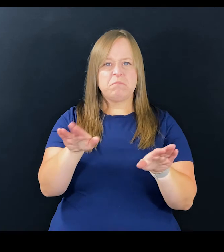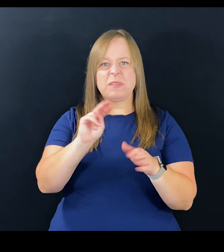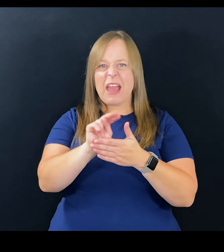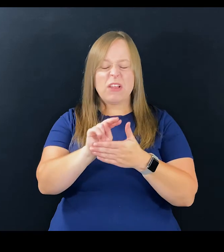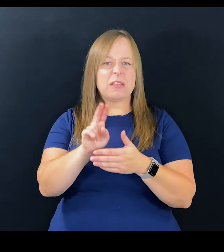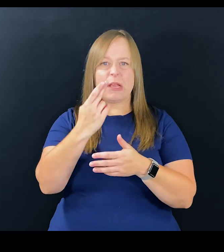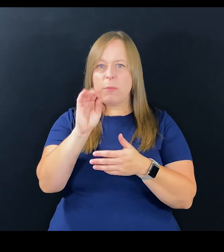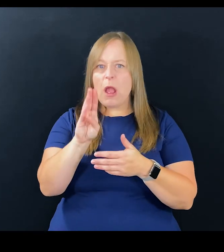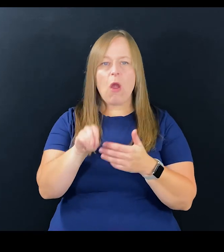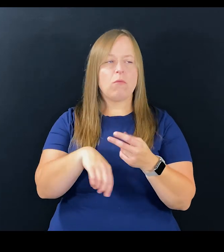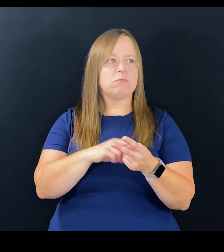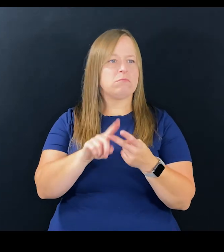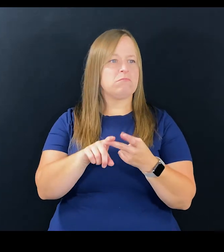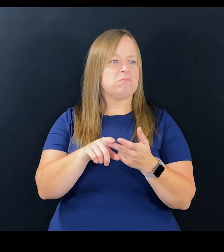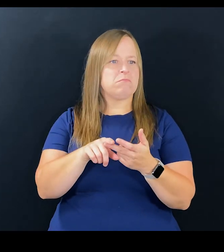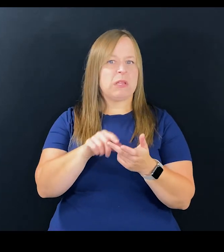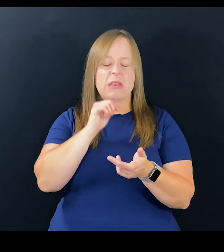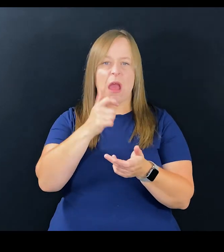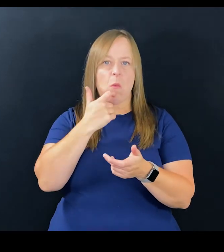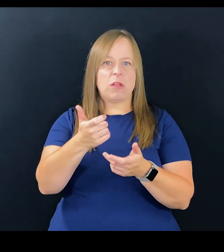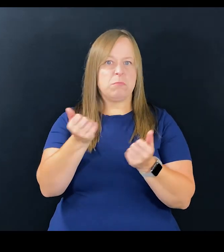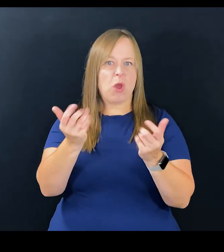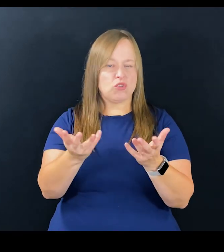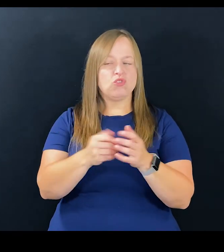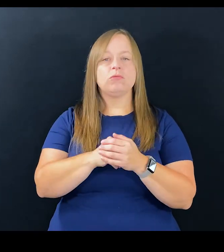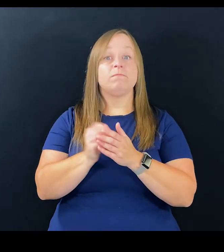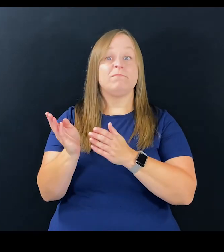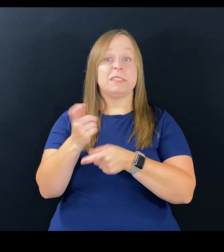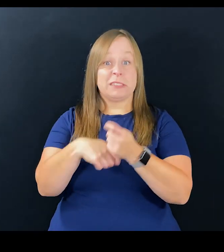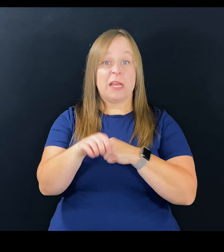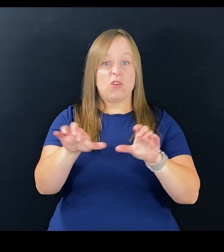I stopped watching Netflix and HBO, and I really haven't done a lot of that.